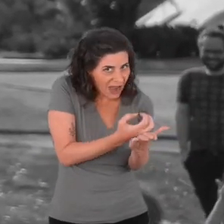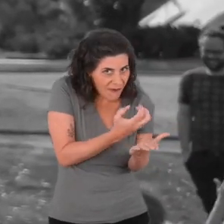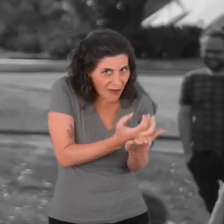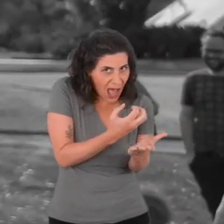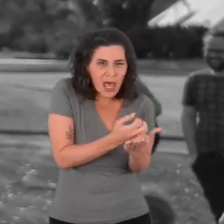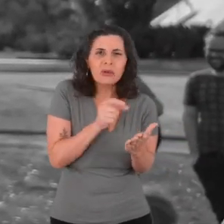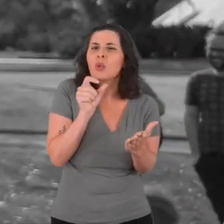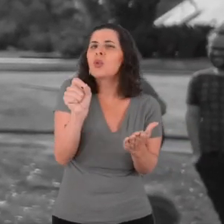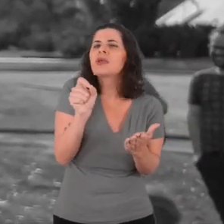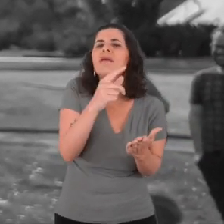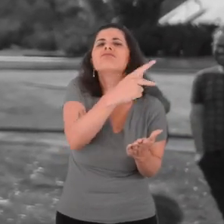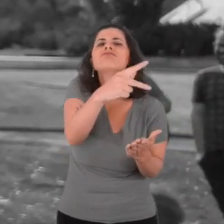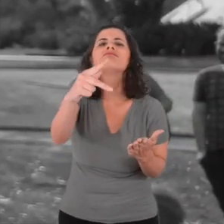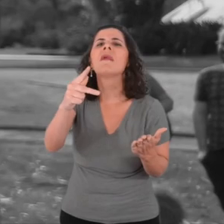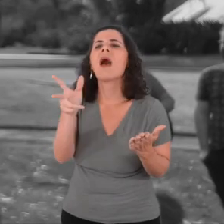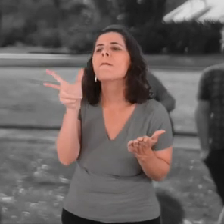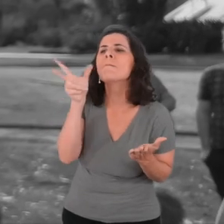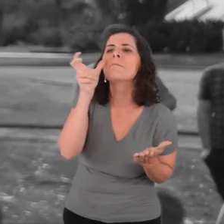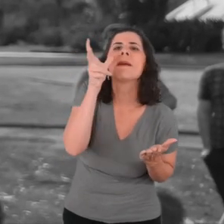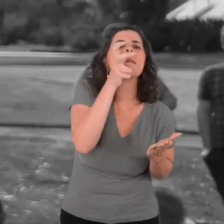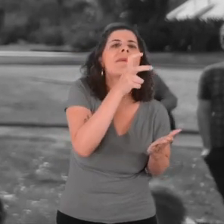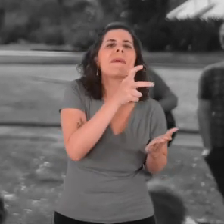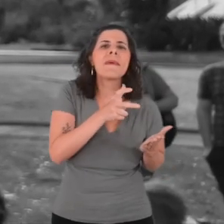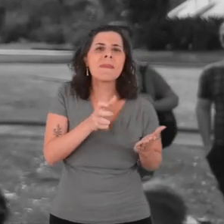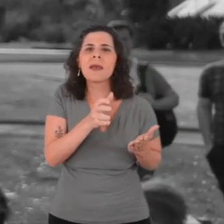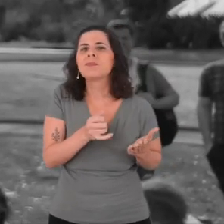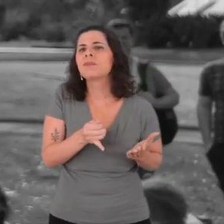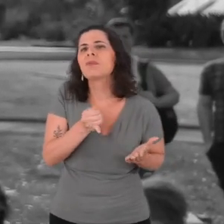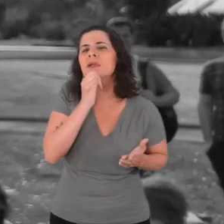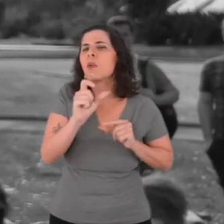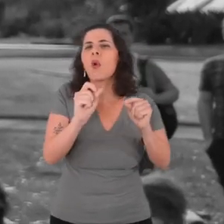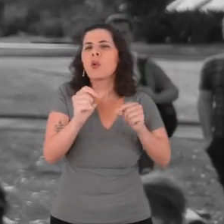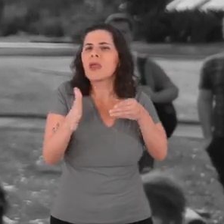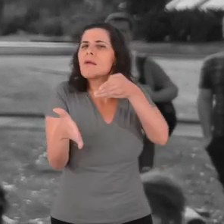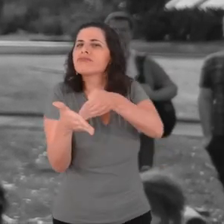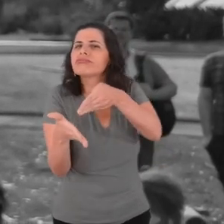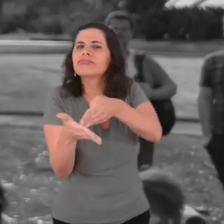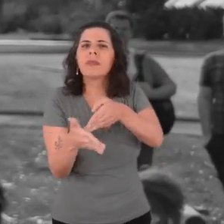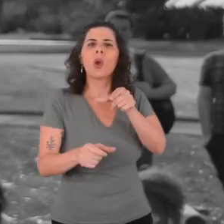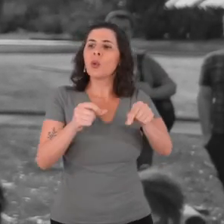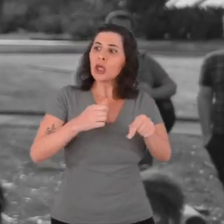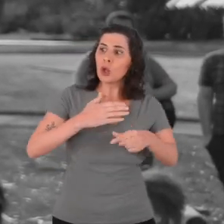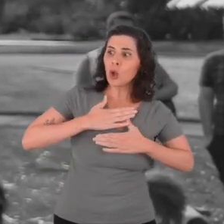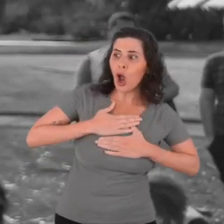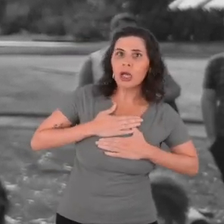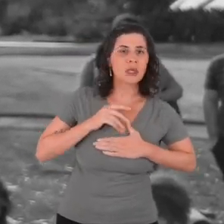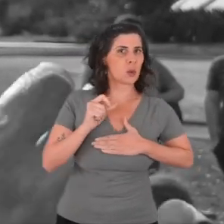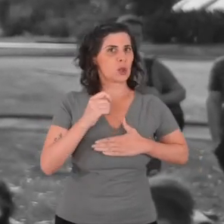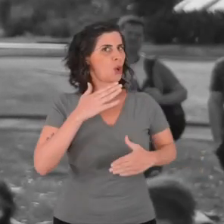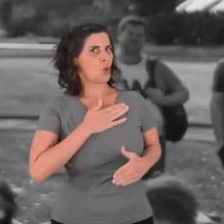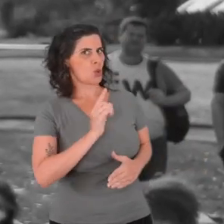your perceptions of public space, the obstacles, the places you like, those than you don't like...